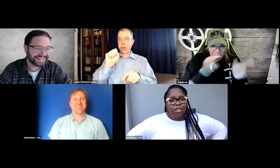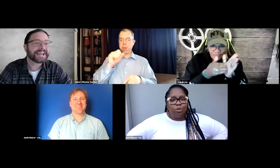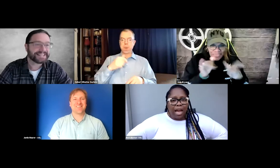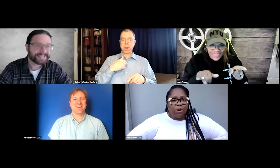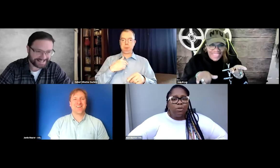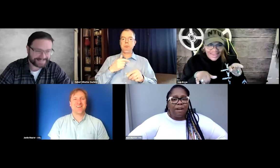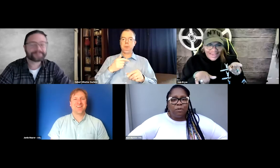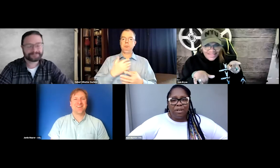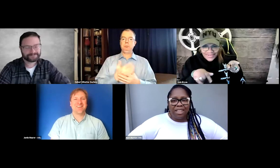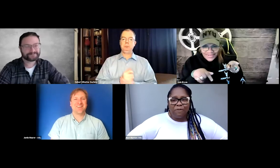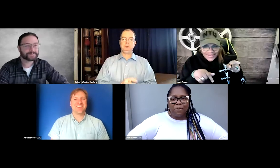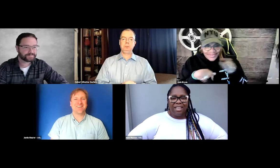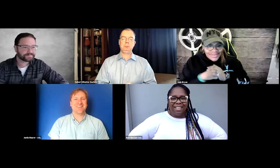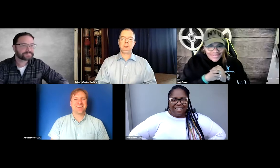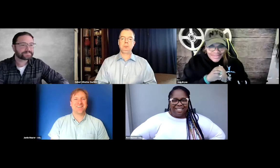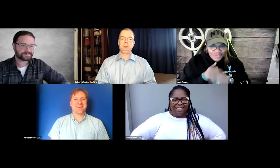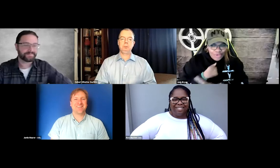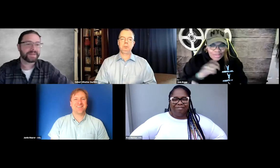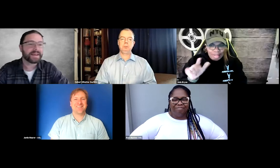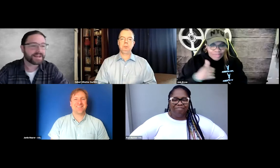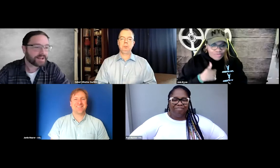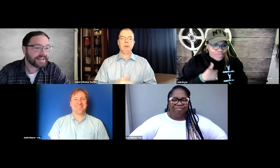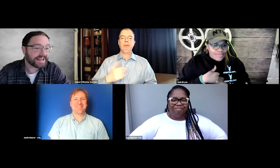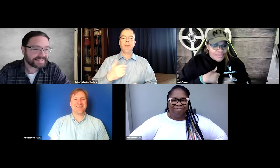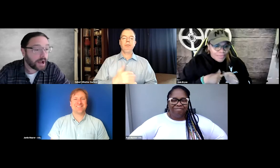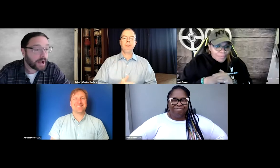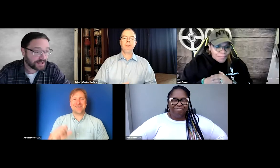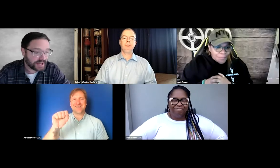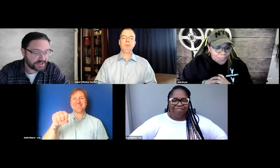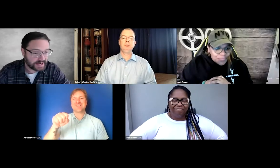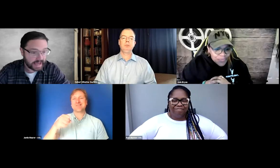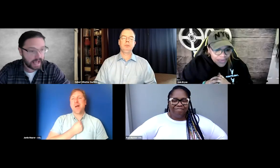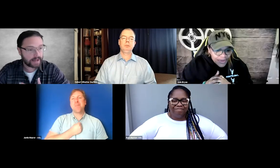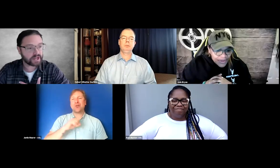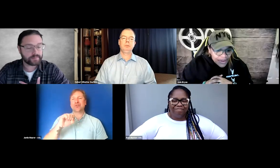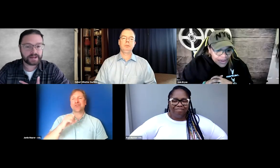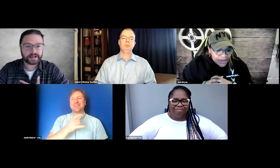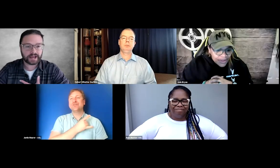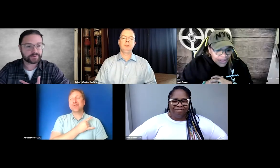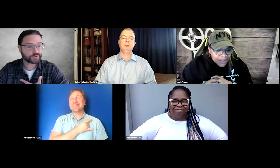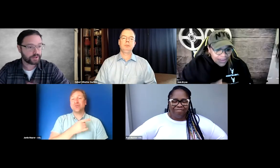So you’ll have to repeat that for me. Yes, I apologize, Jade. Yeah, I'm going to be kind of sorting